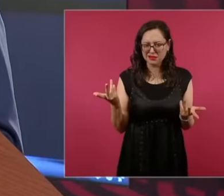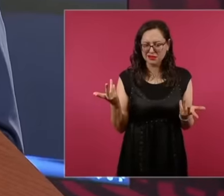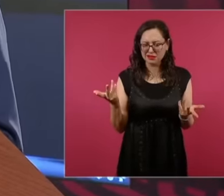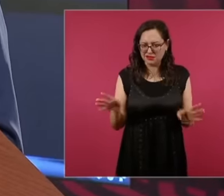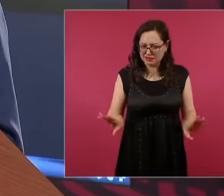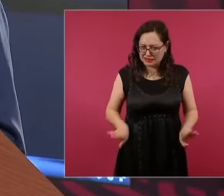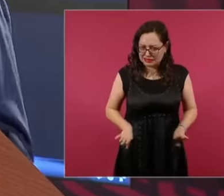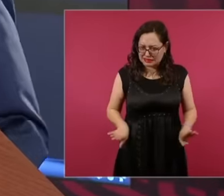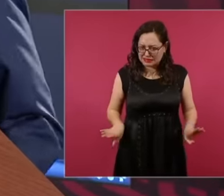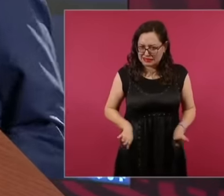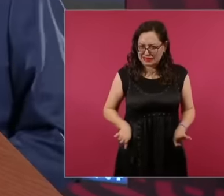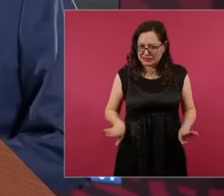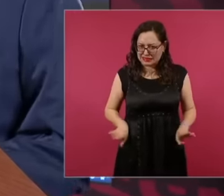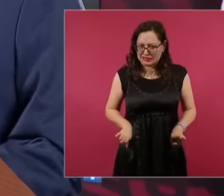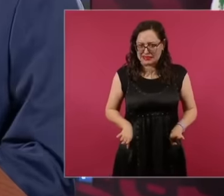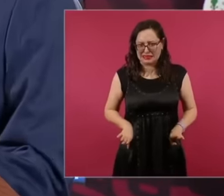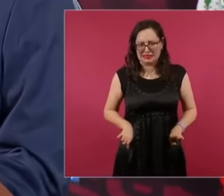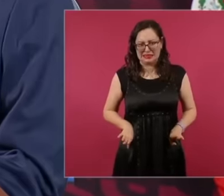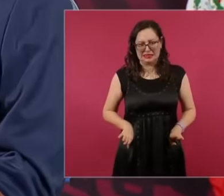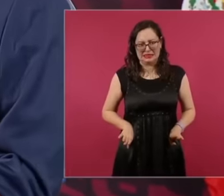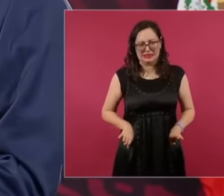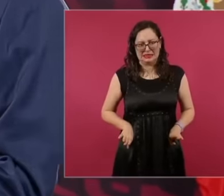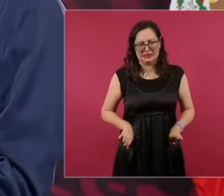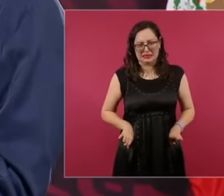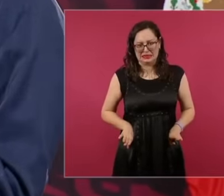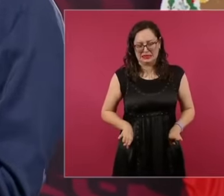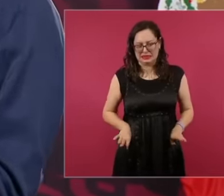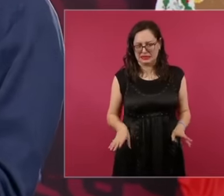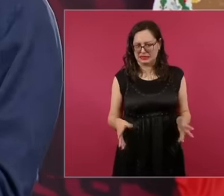really their